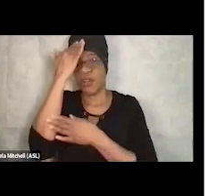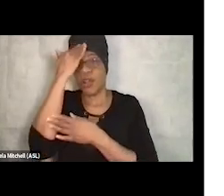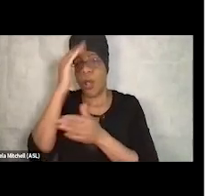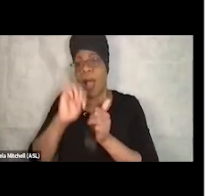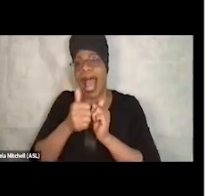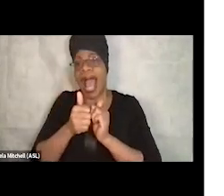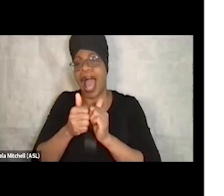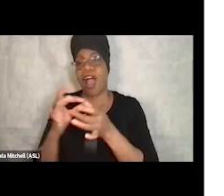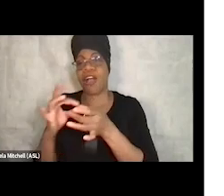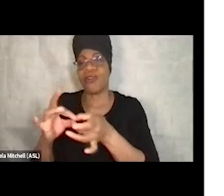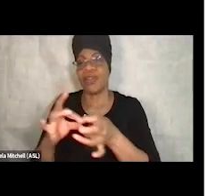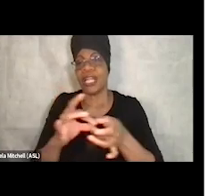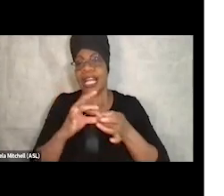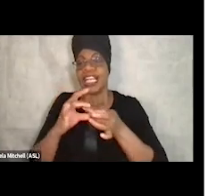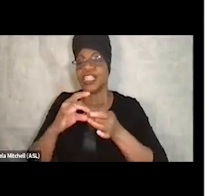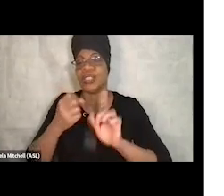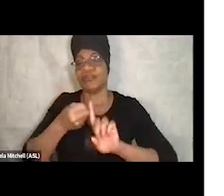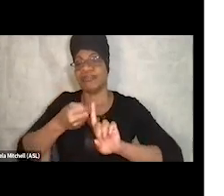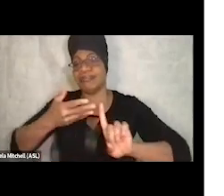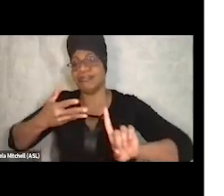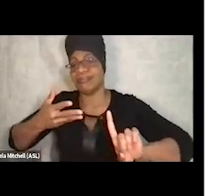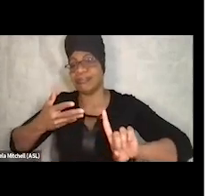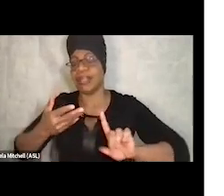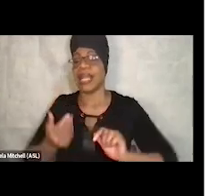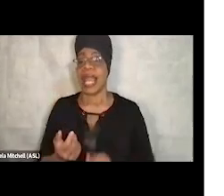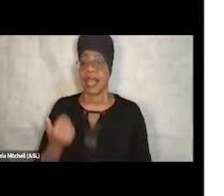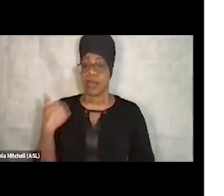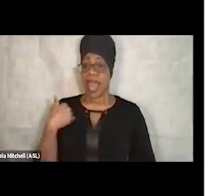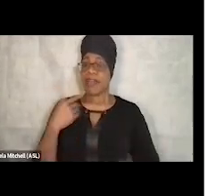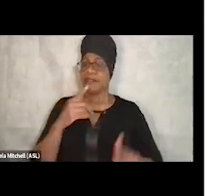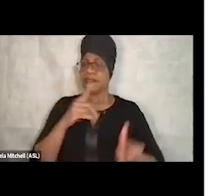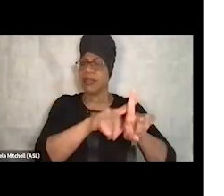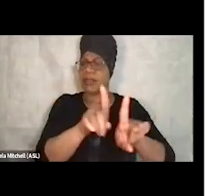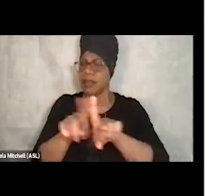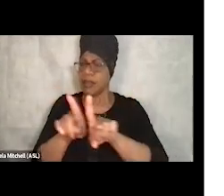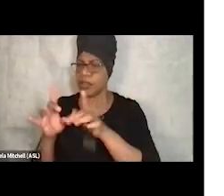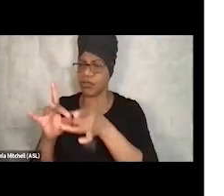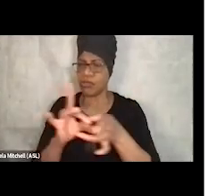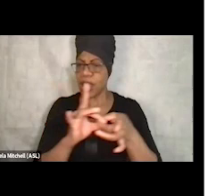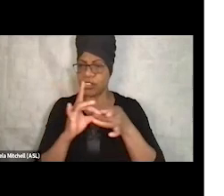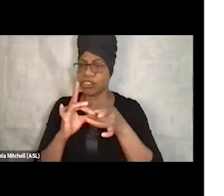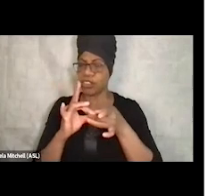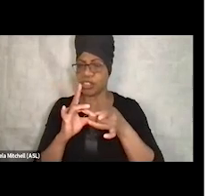And, you know, and then there was really different partnerships. In rural Colorado,